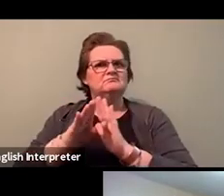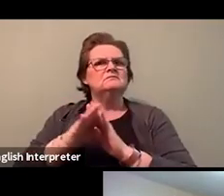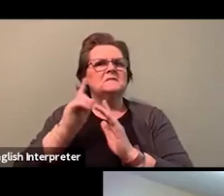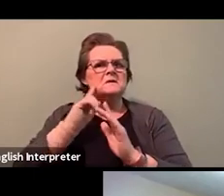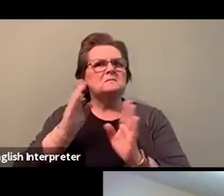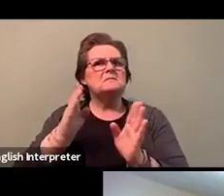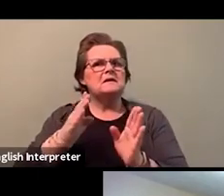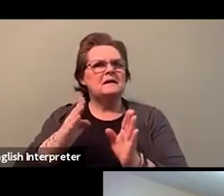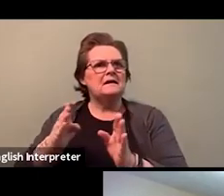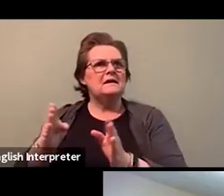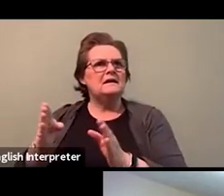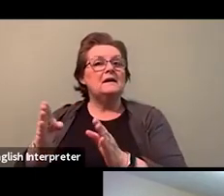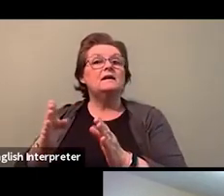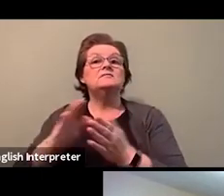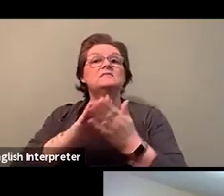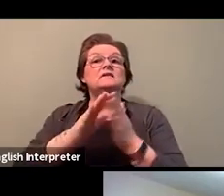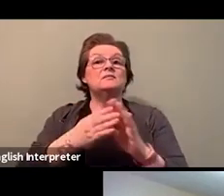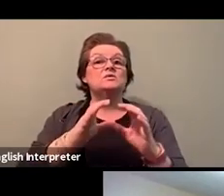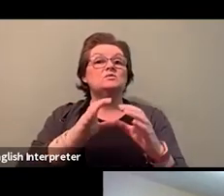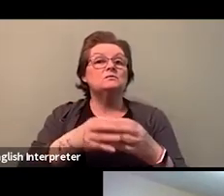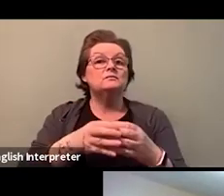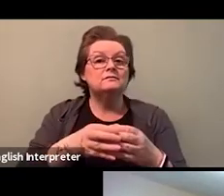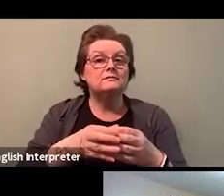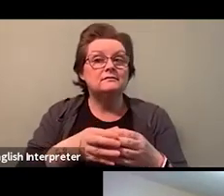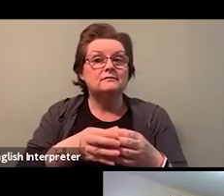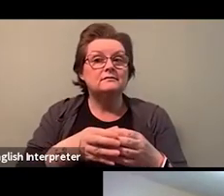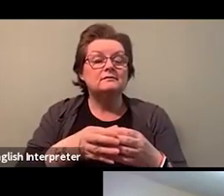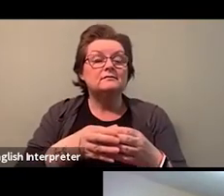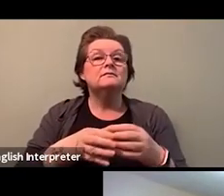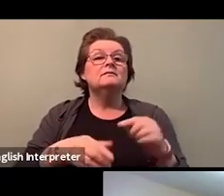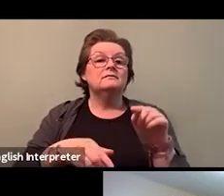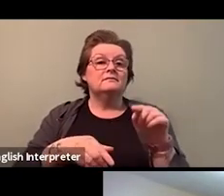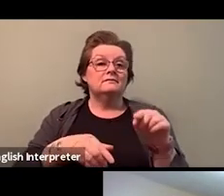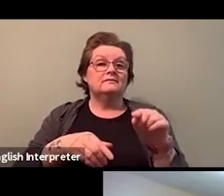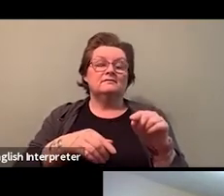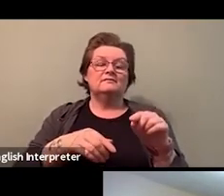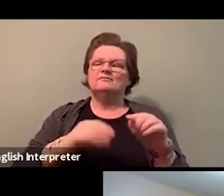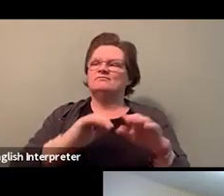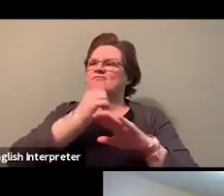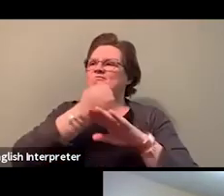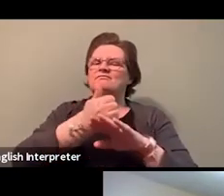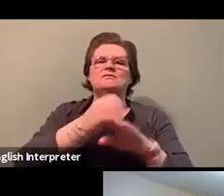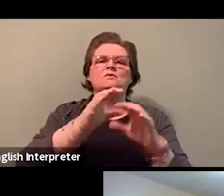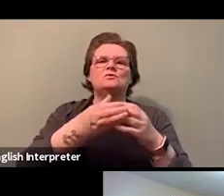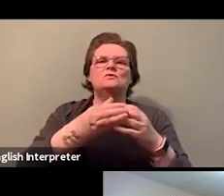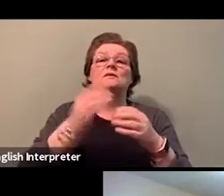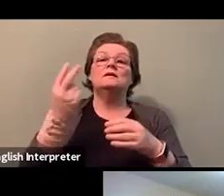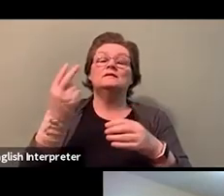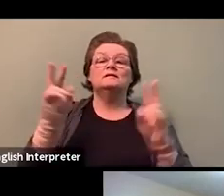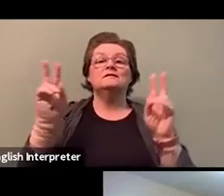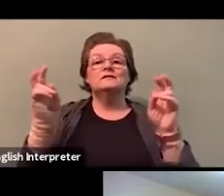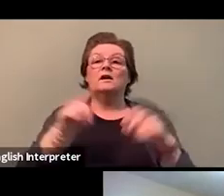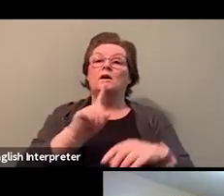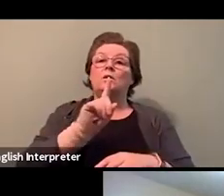they started a campaign called One Plus One Equals Two. And the One Plus One Equals Two was as a campaign so that